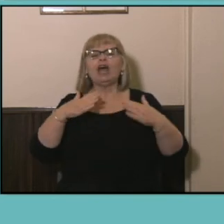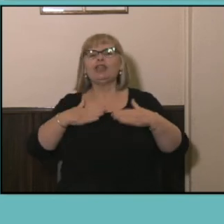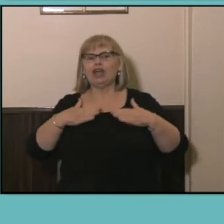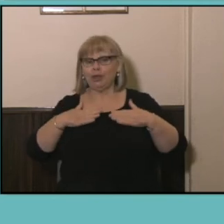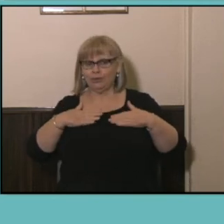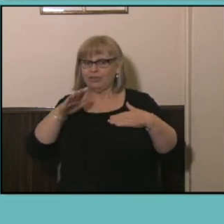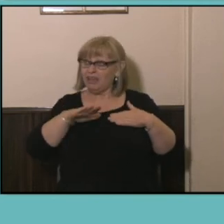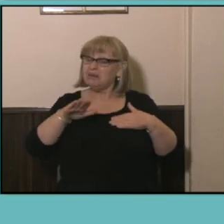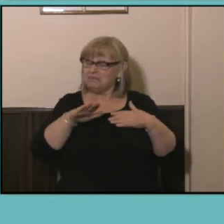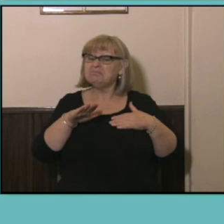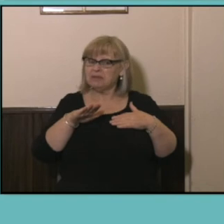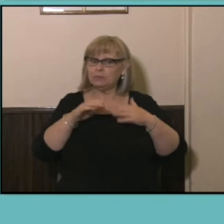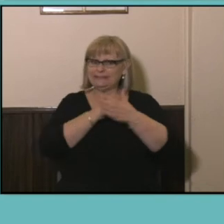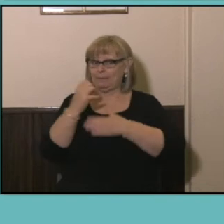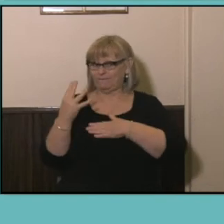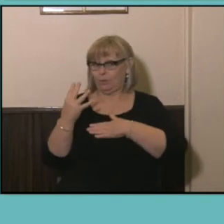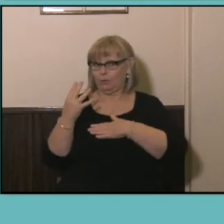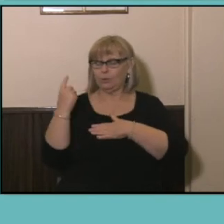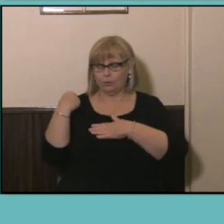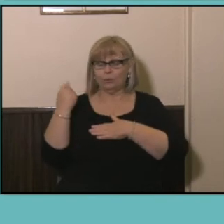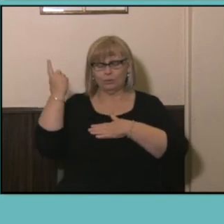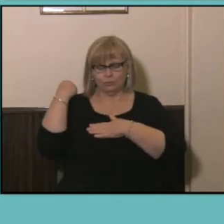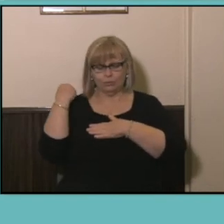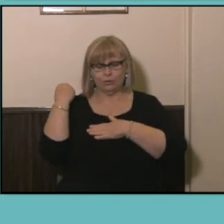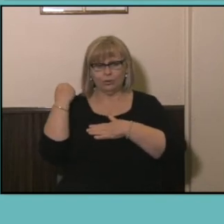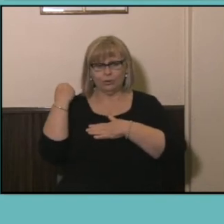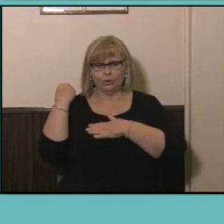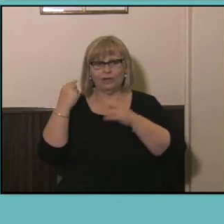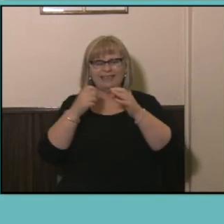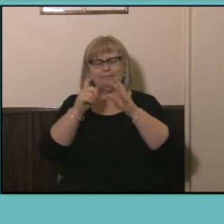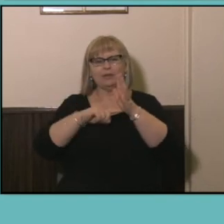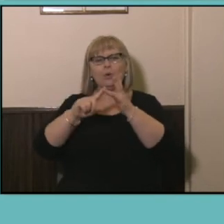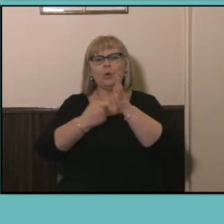study, number four, so thinking back to Bjorn's slides we were talking about you